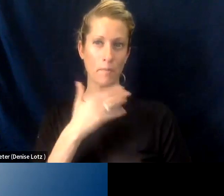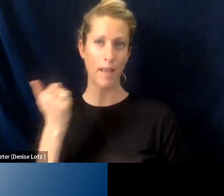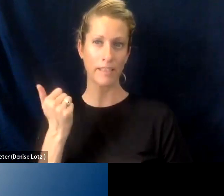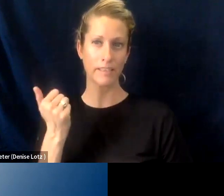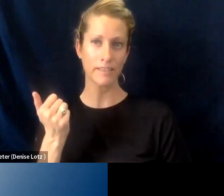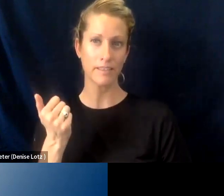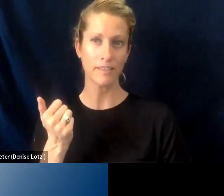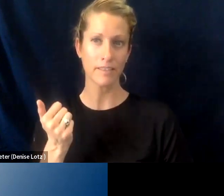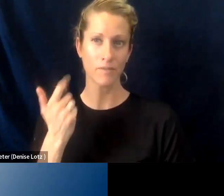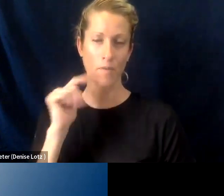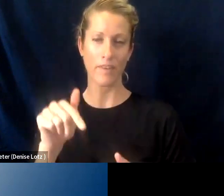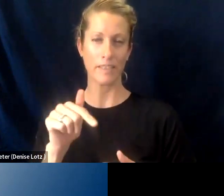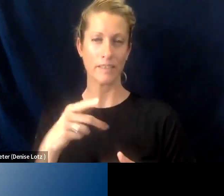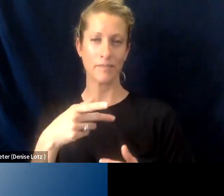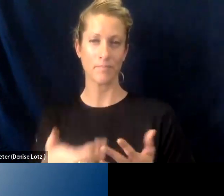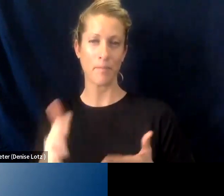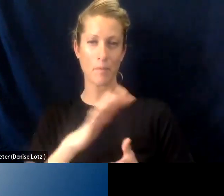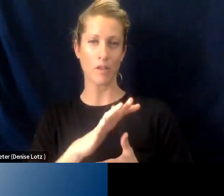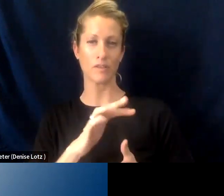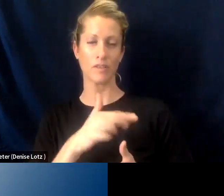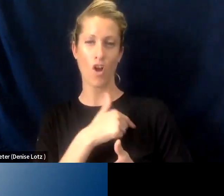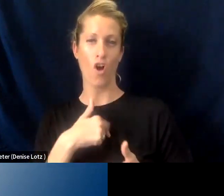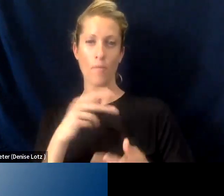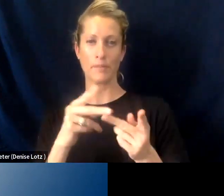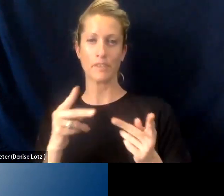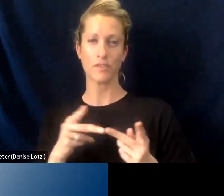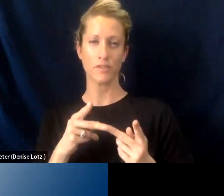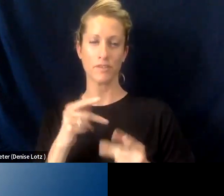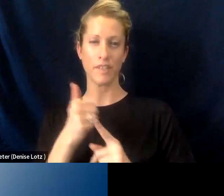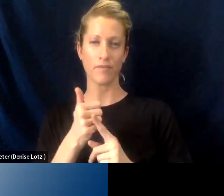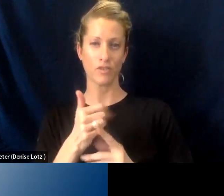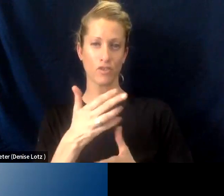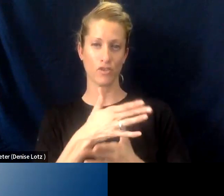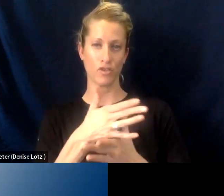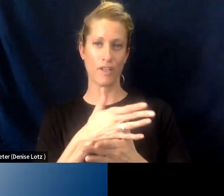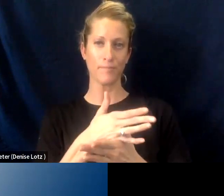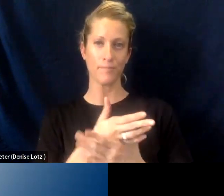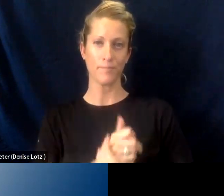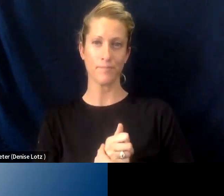so you know, our position is that it's a shared challenge right with entities You've heard